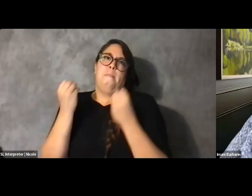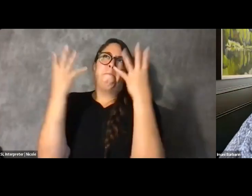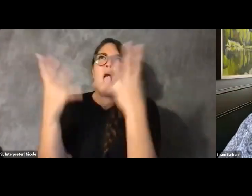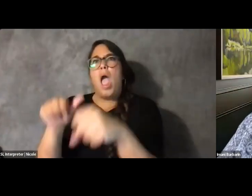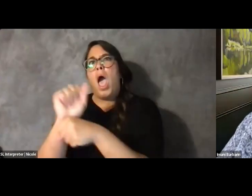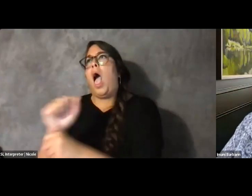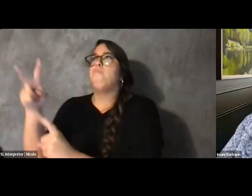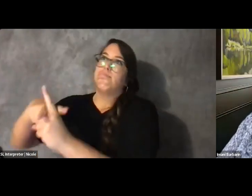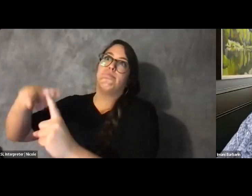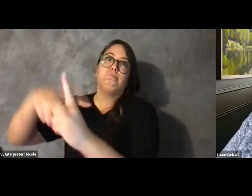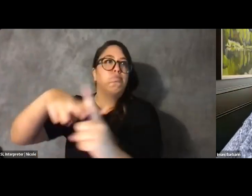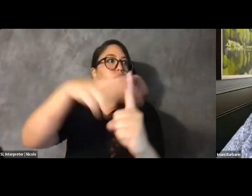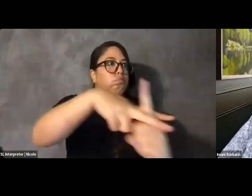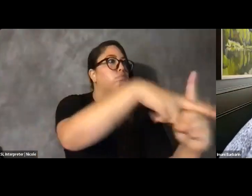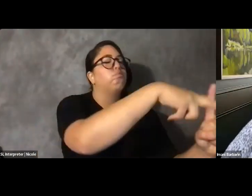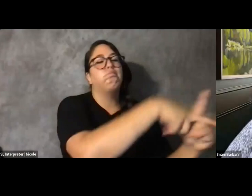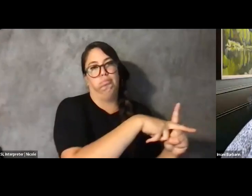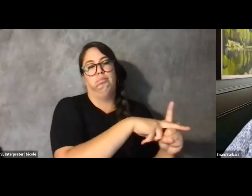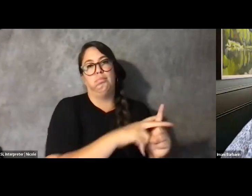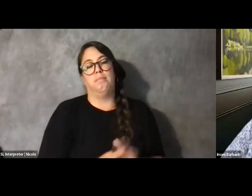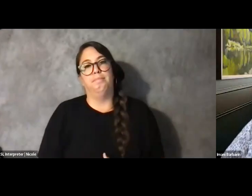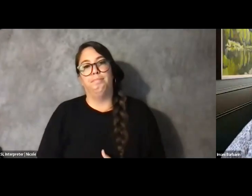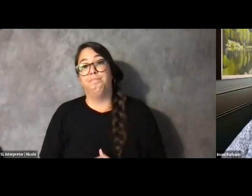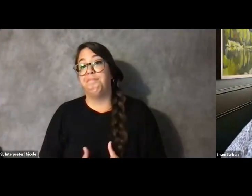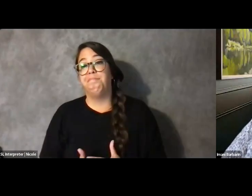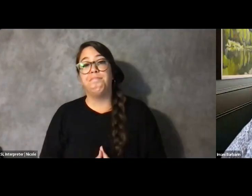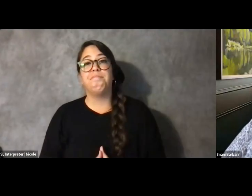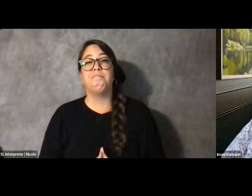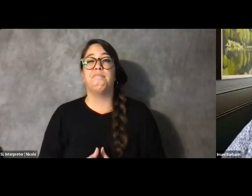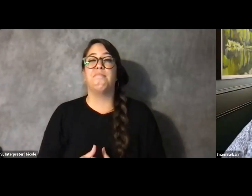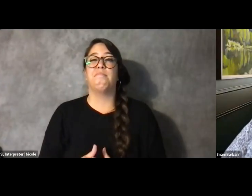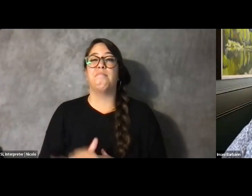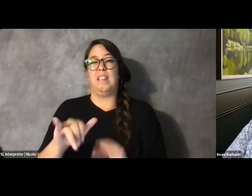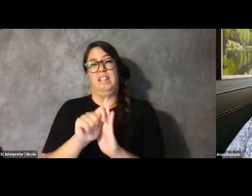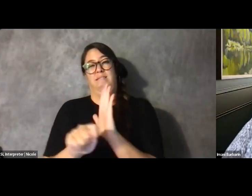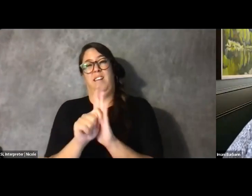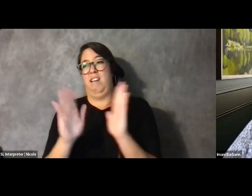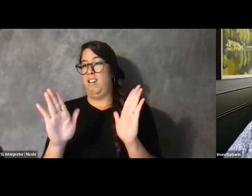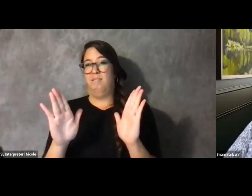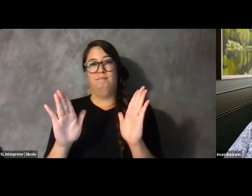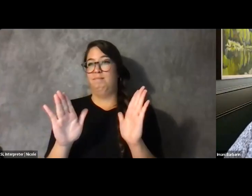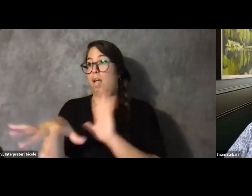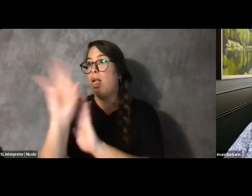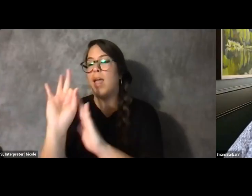and I felt I wasn't being chosen. Nobody would pick my application.